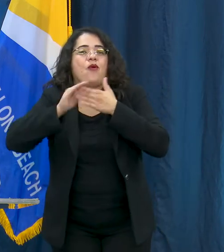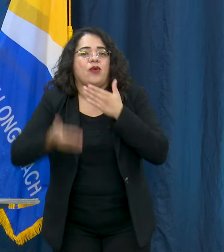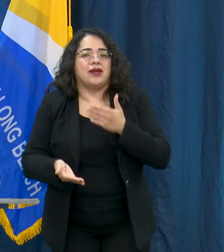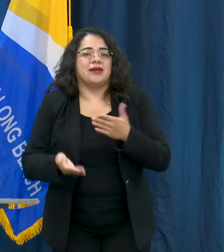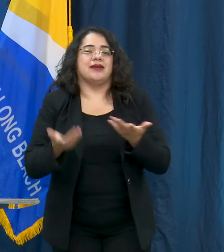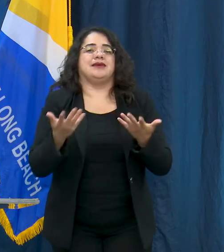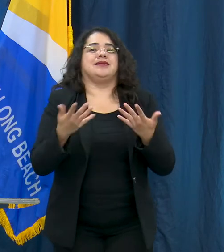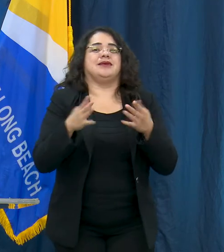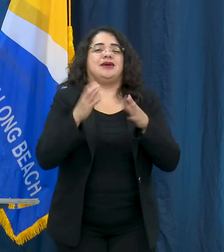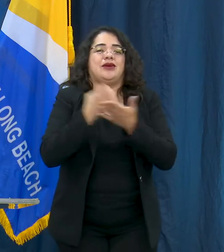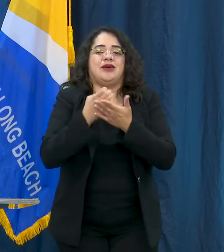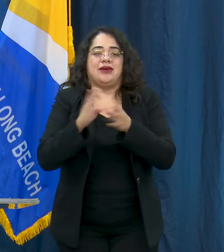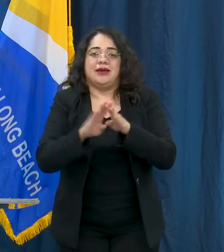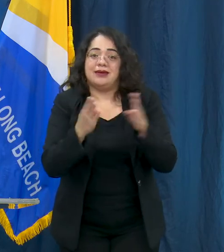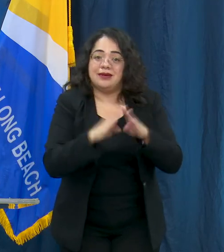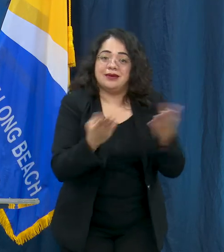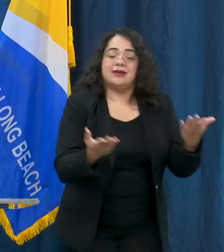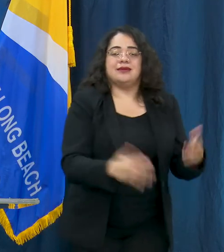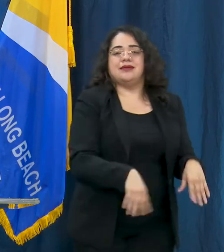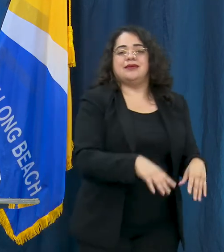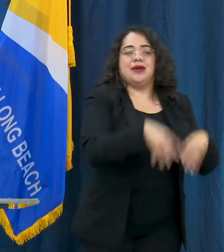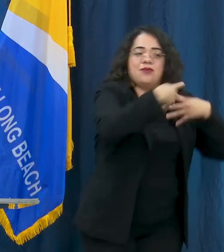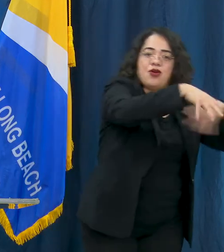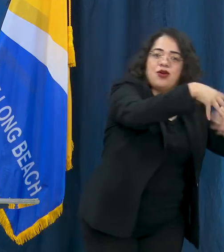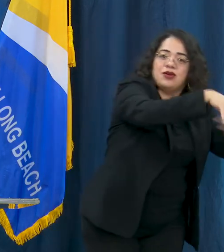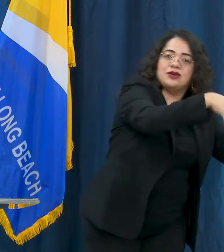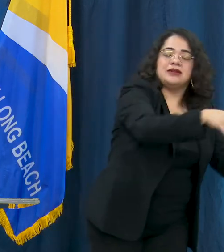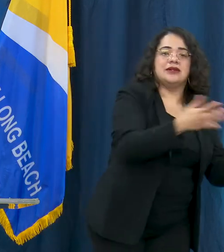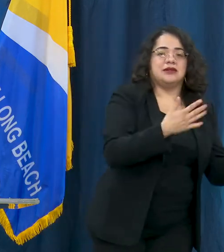celebrations around Memorial Day and we've continued to